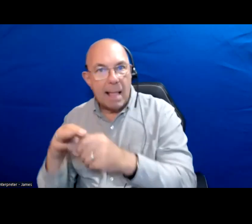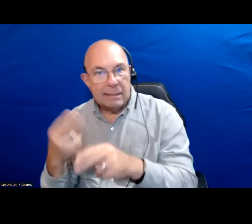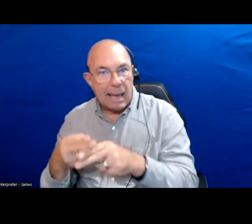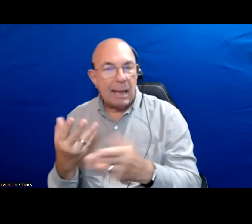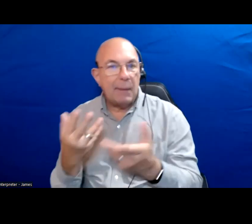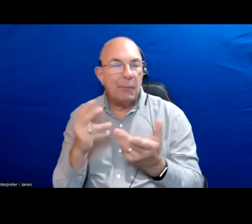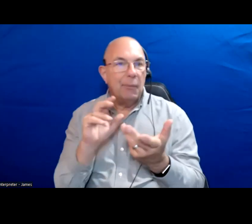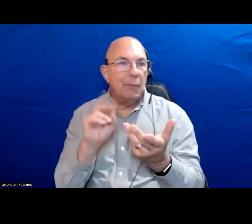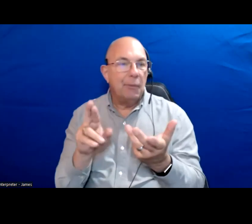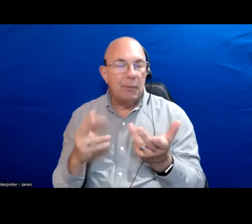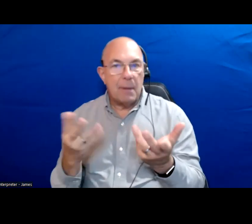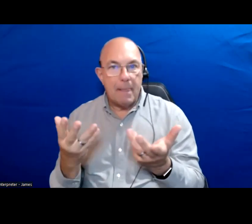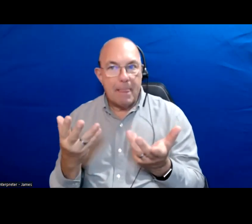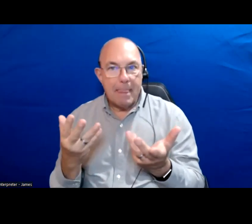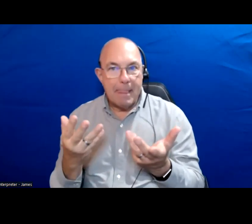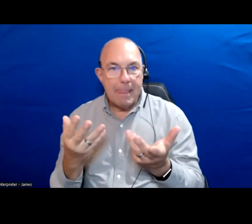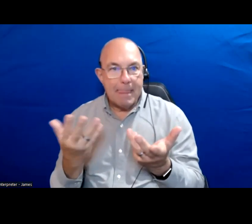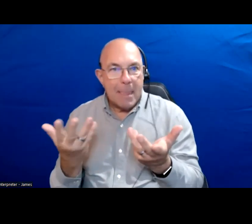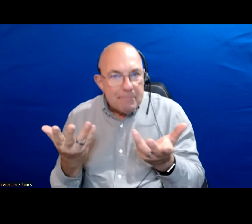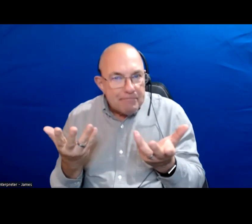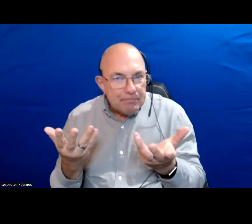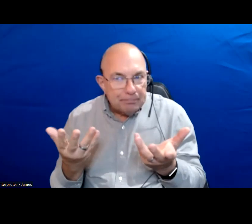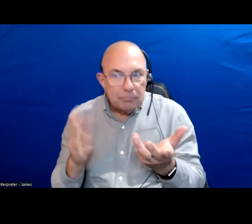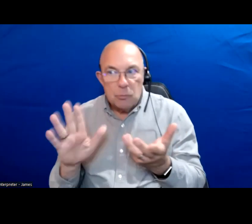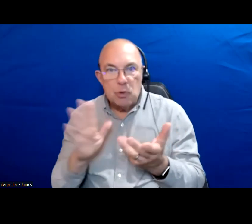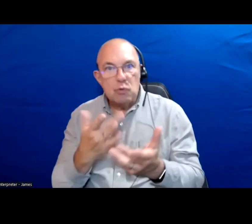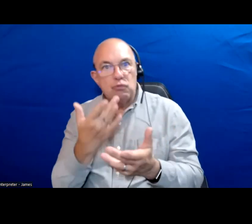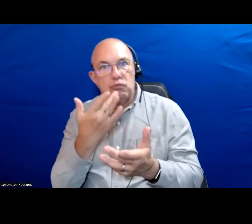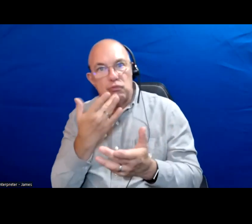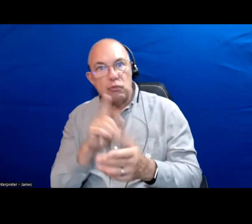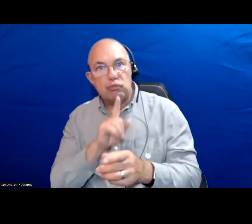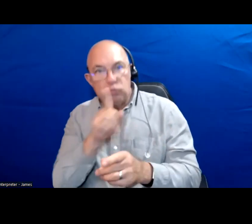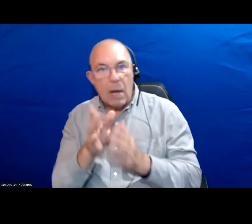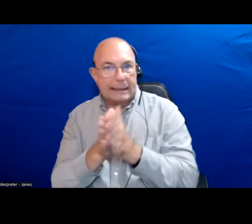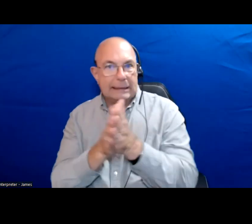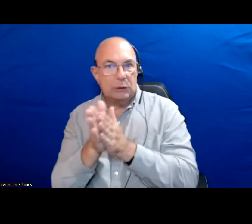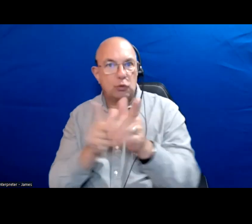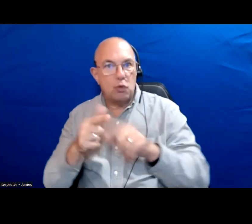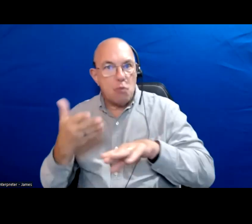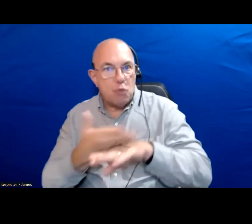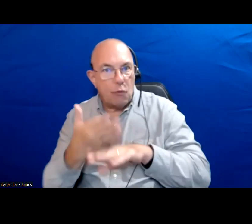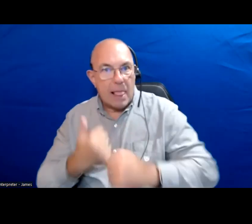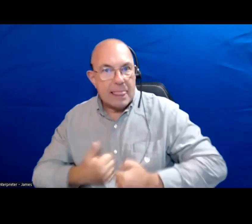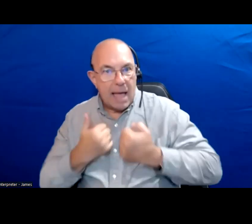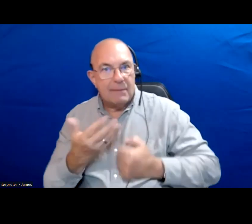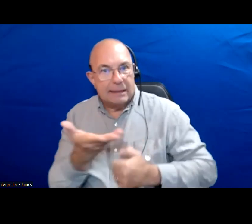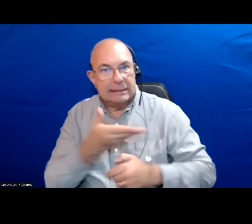or how much of it is out of a genuine interest in improving the lives of people in the city?